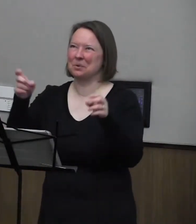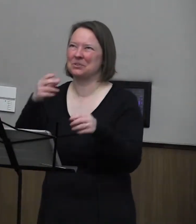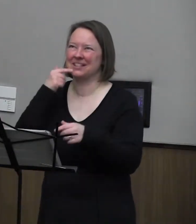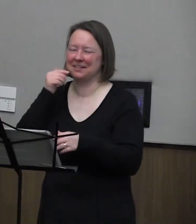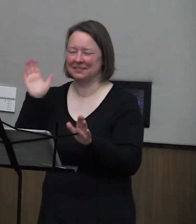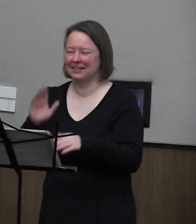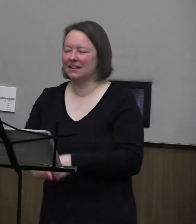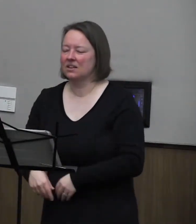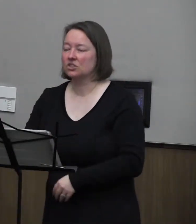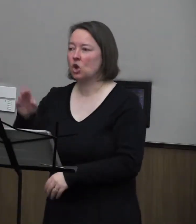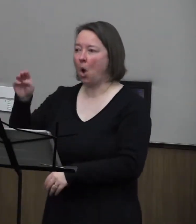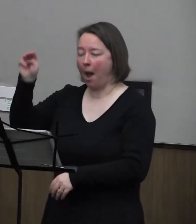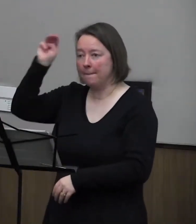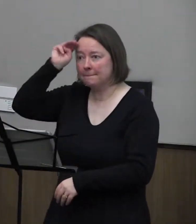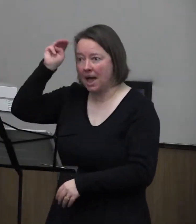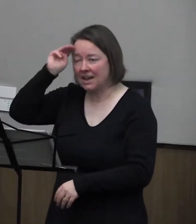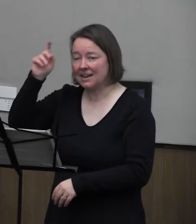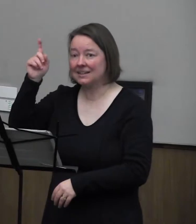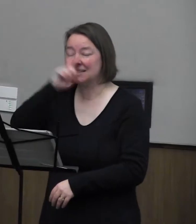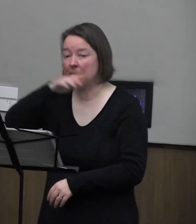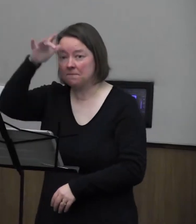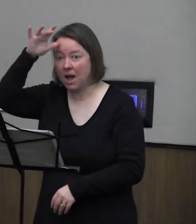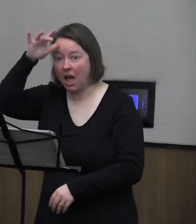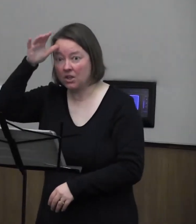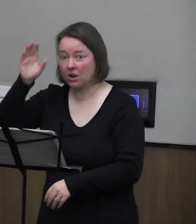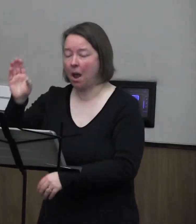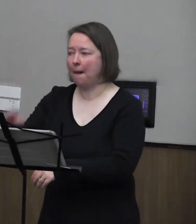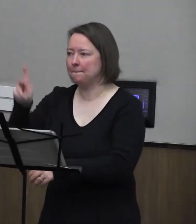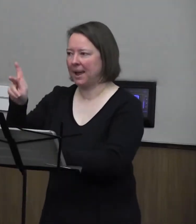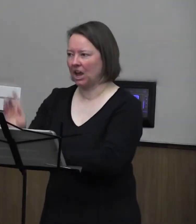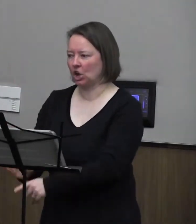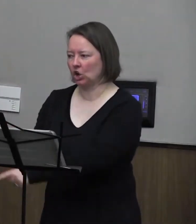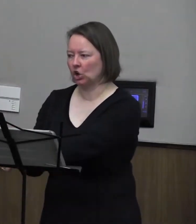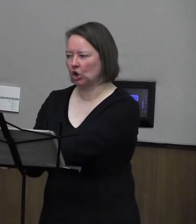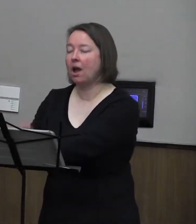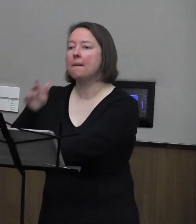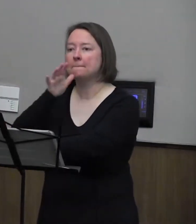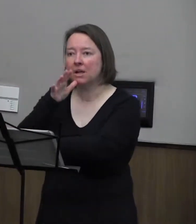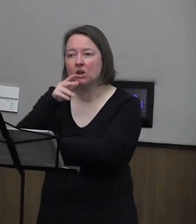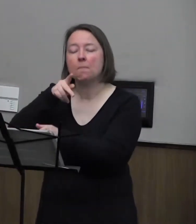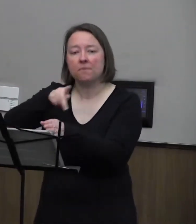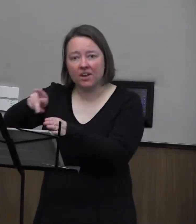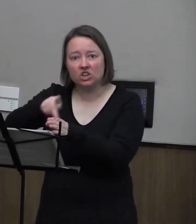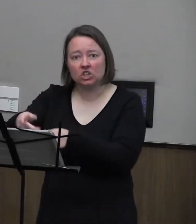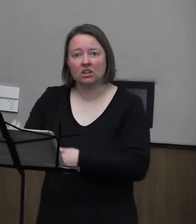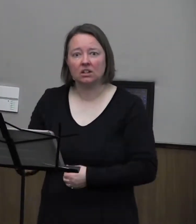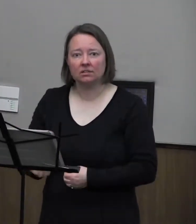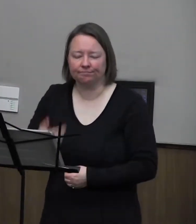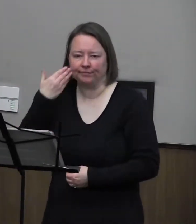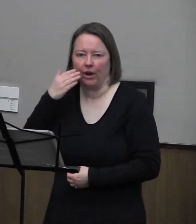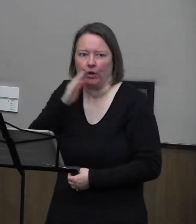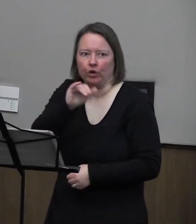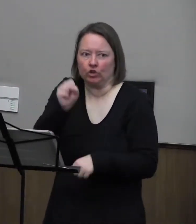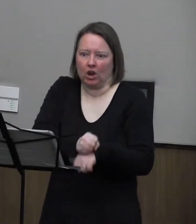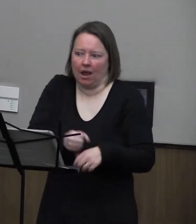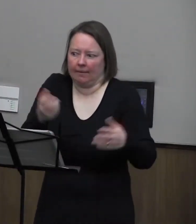Melky's stepfather is a banker. His mother is also a professional. I do not know her job.